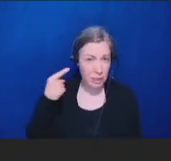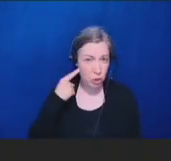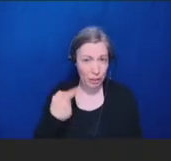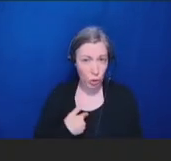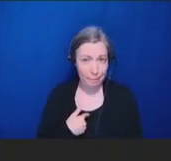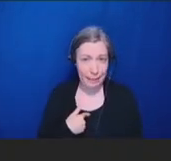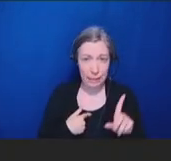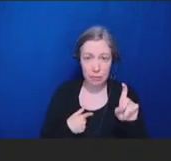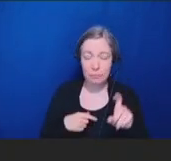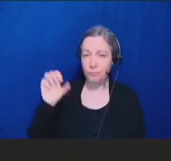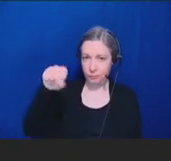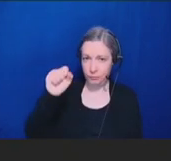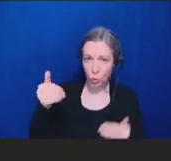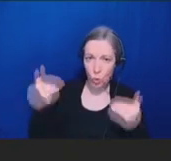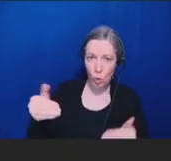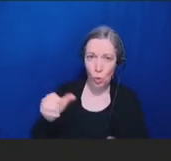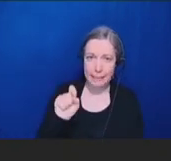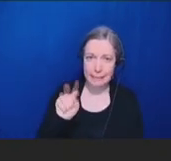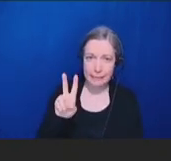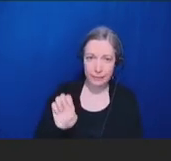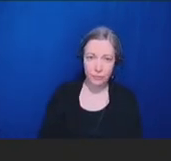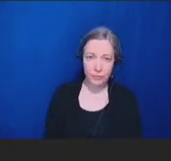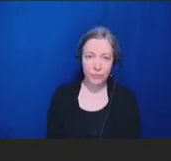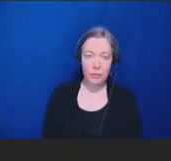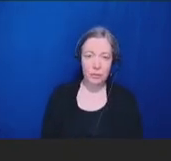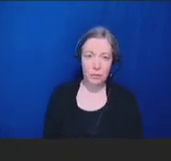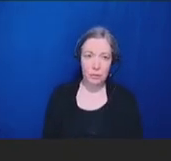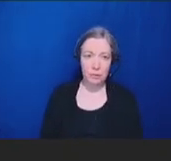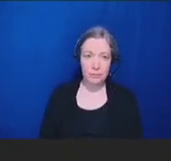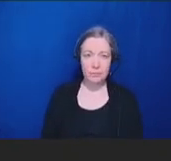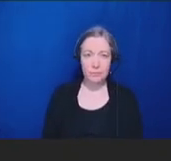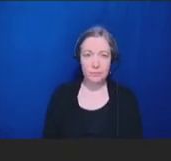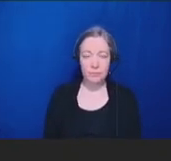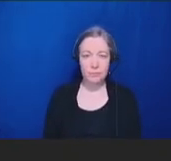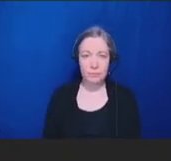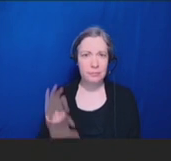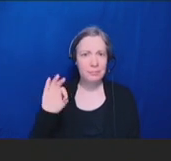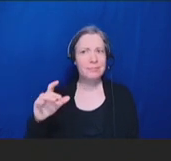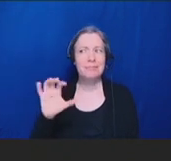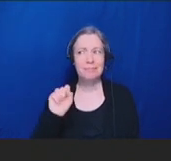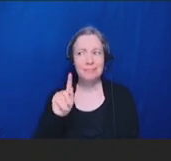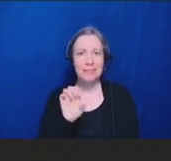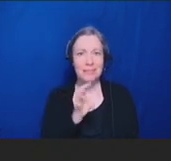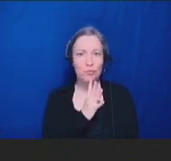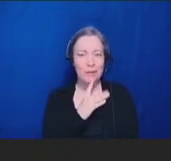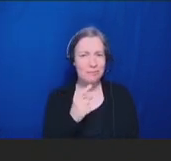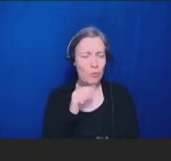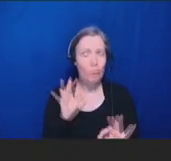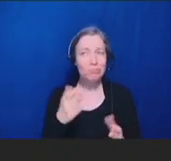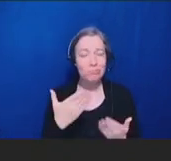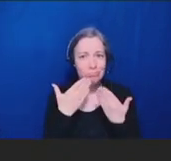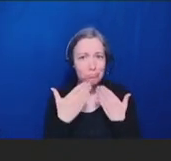Stephen Rinderknecht: Thank you. I just -- now that that's been presented, I'm happy